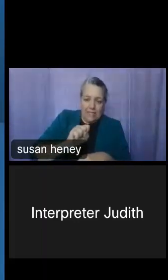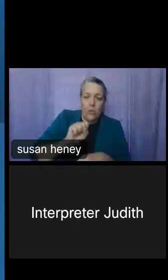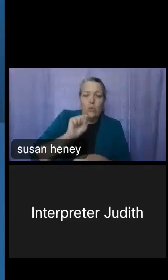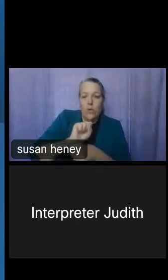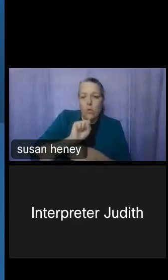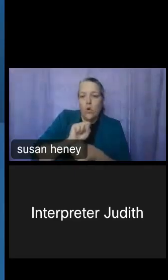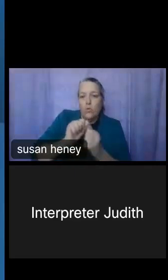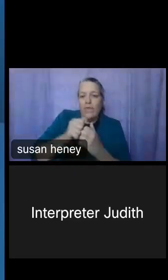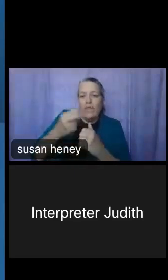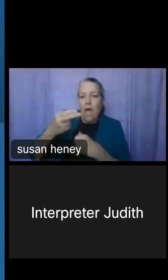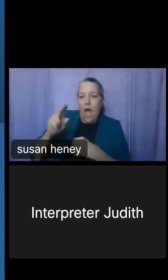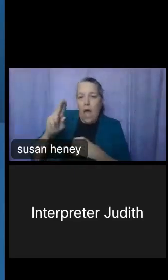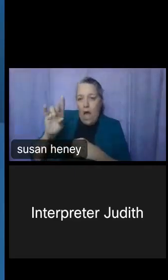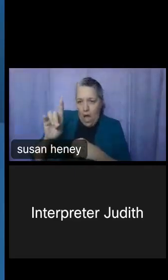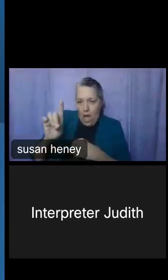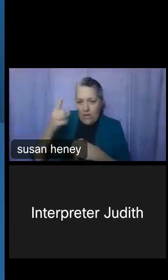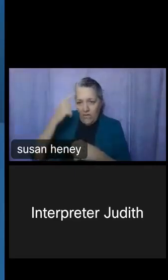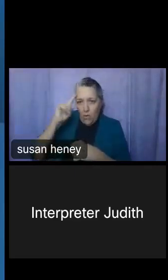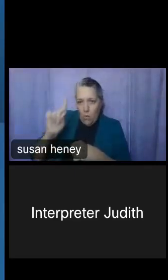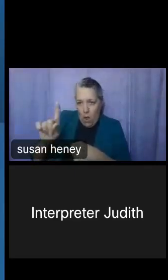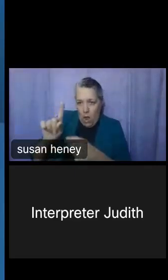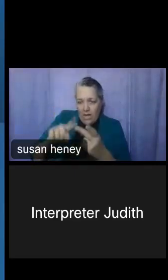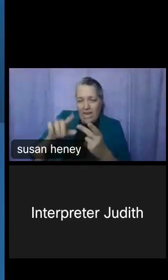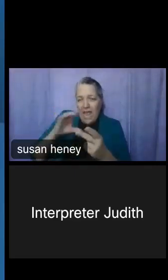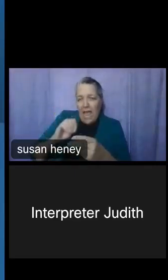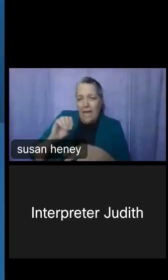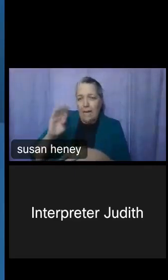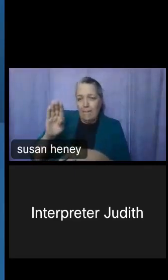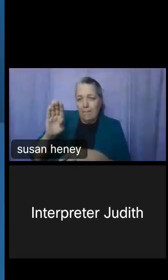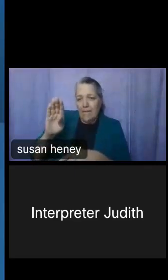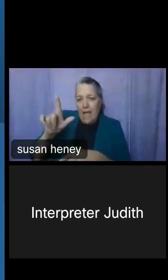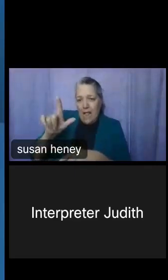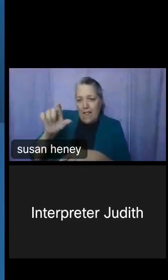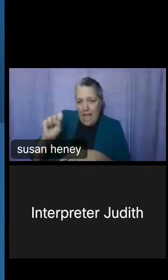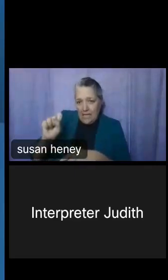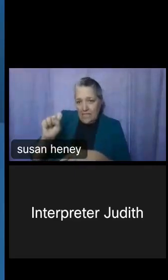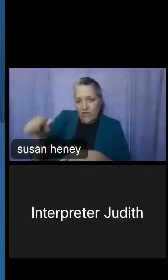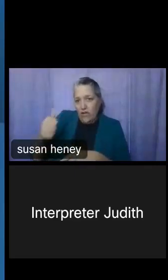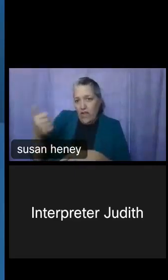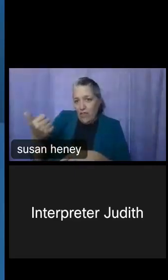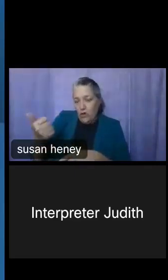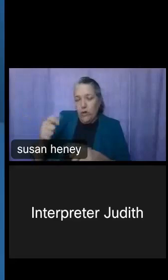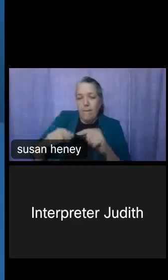and we do work with the Bureau of Labor Statistics, but these are our own. This is their own survey